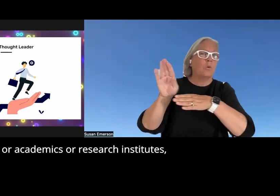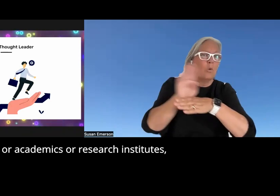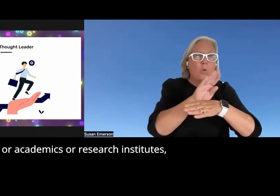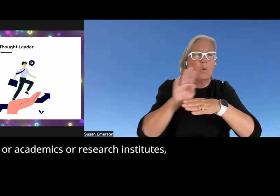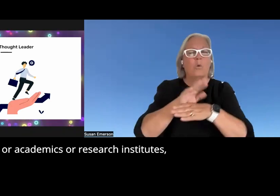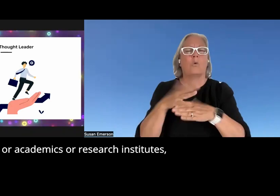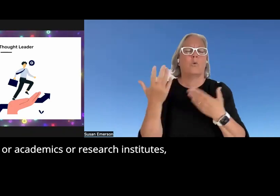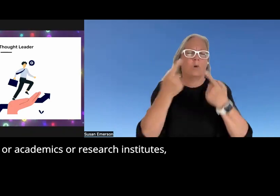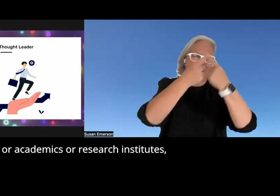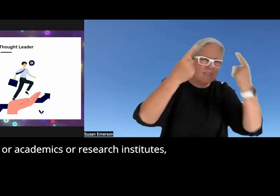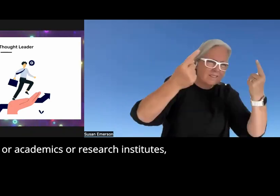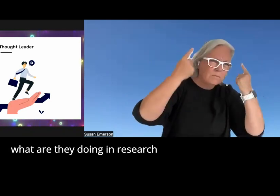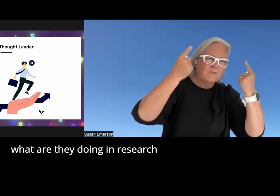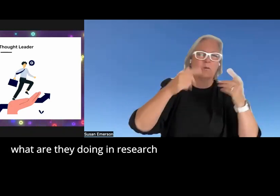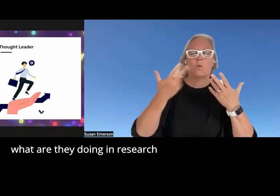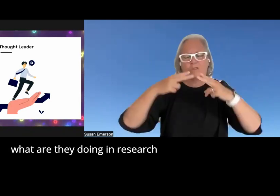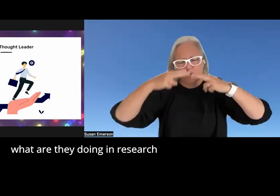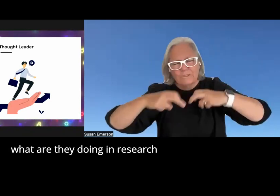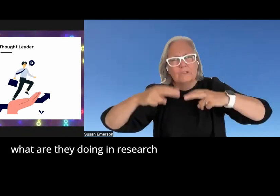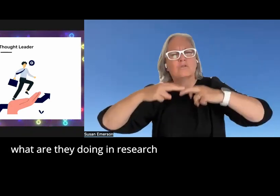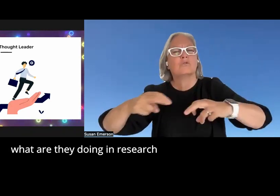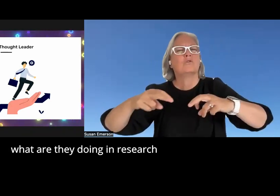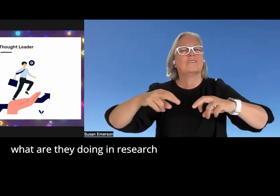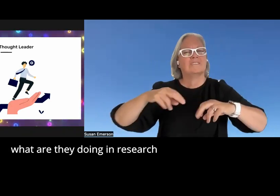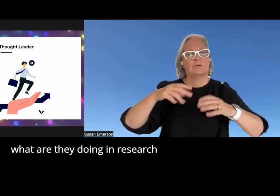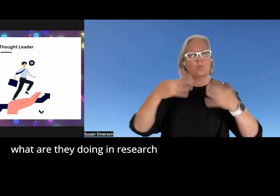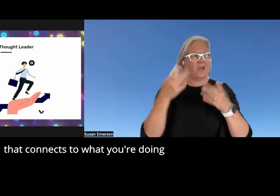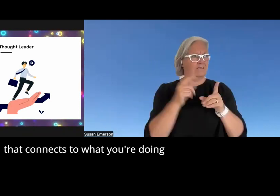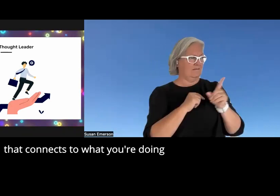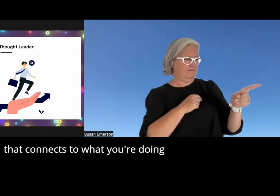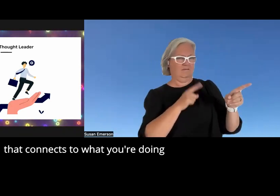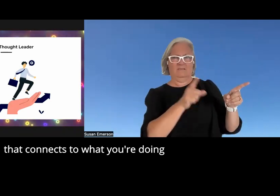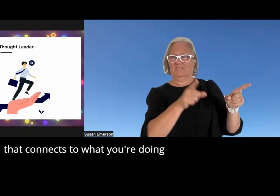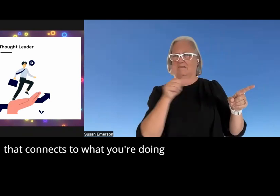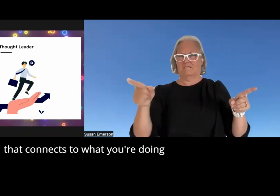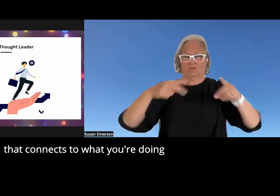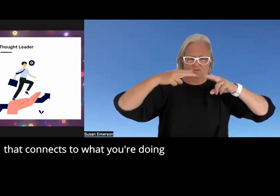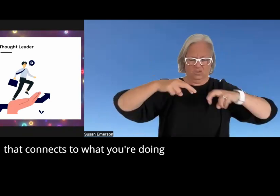or research institutes what are they doing in research that connects to what you're doing